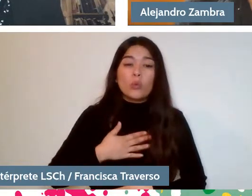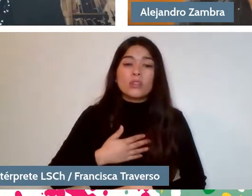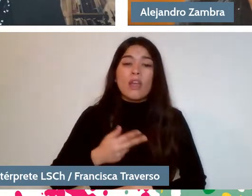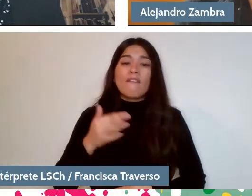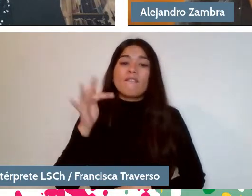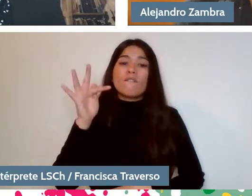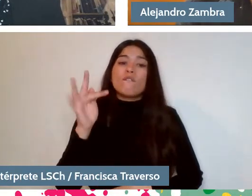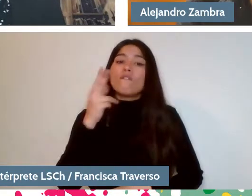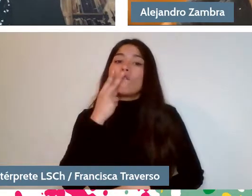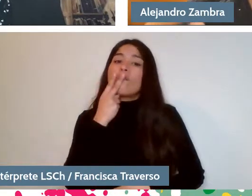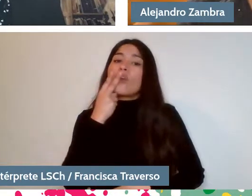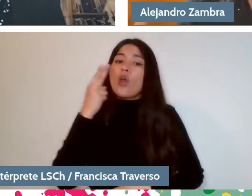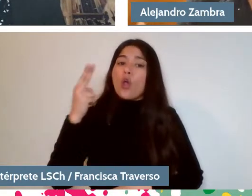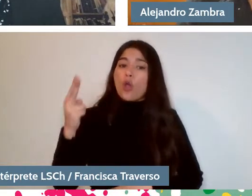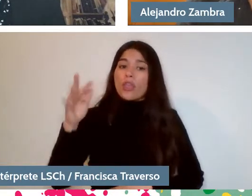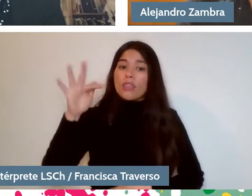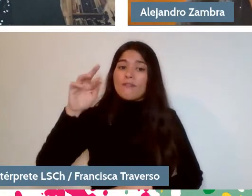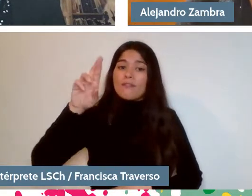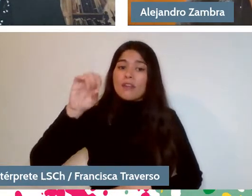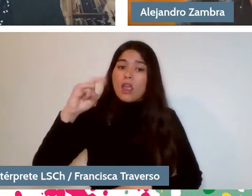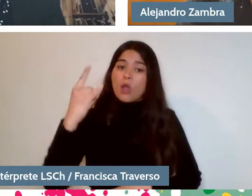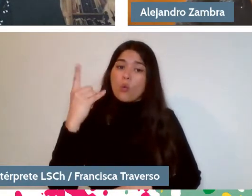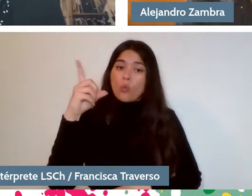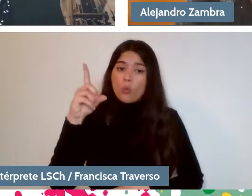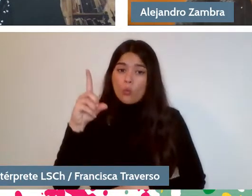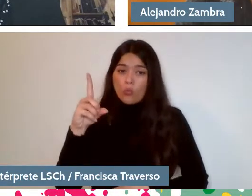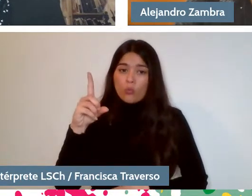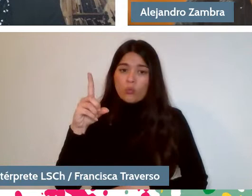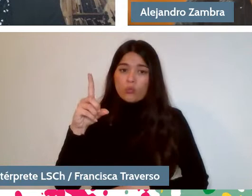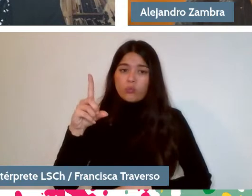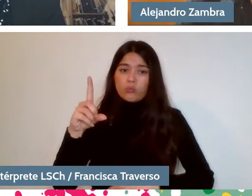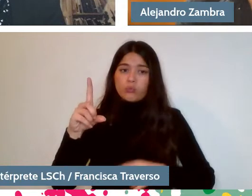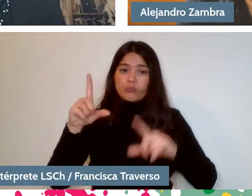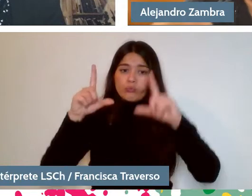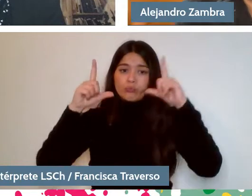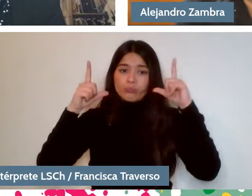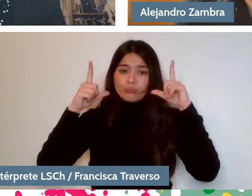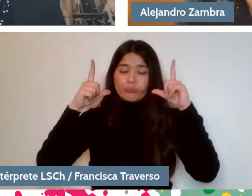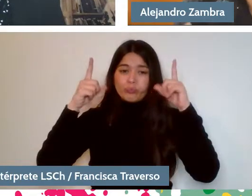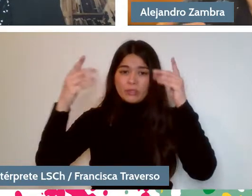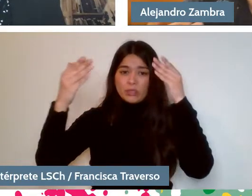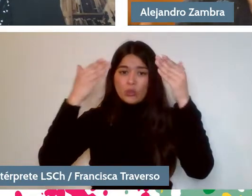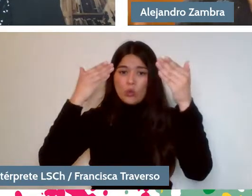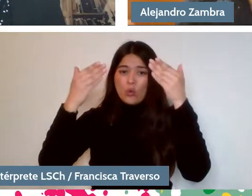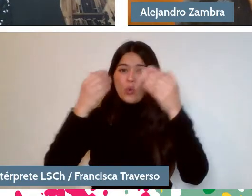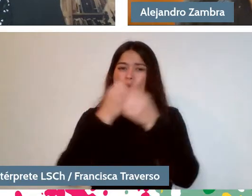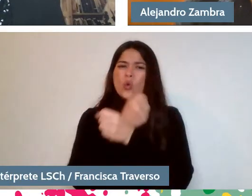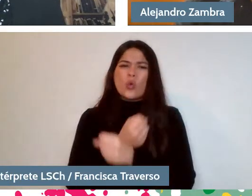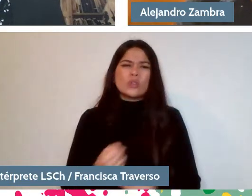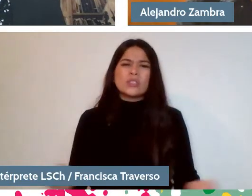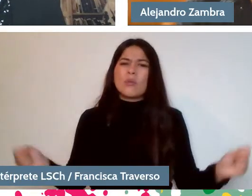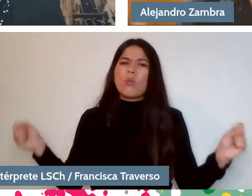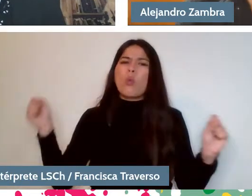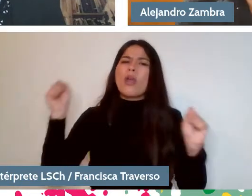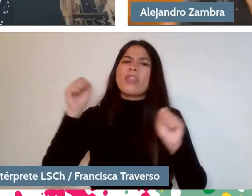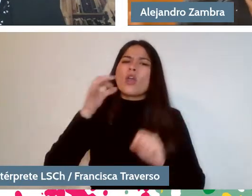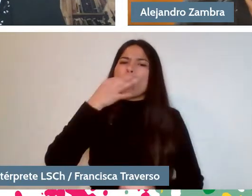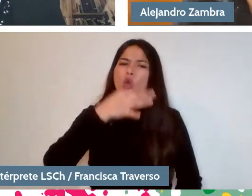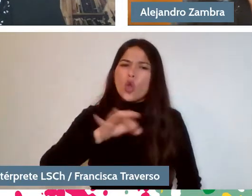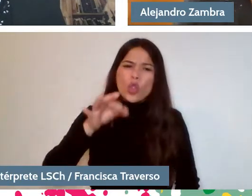I mean, the fact that there is no, it is not possible to retell the same story over and over again in the same way